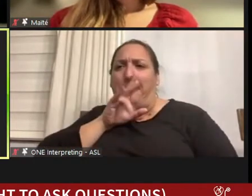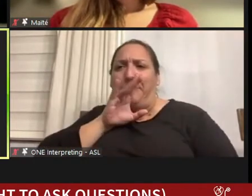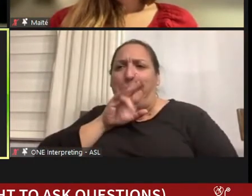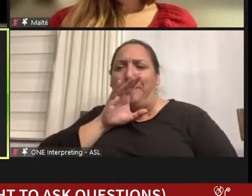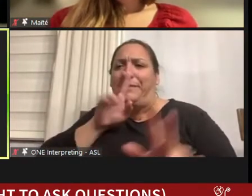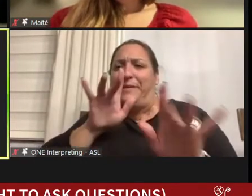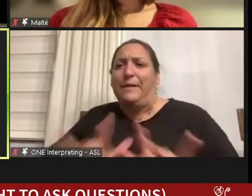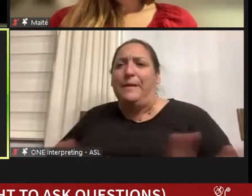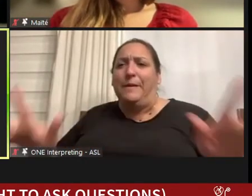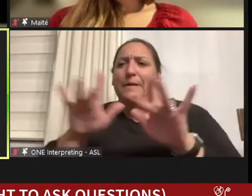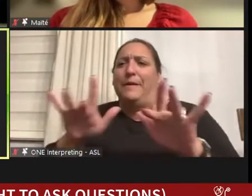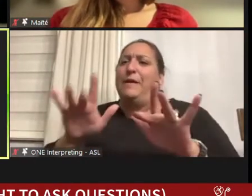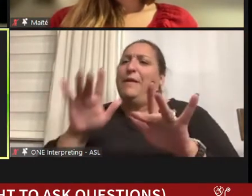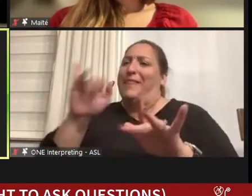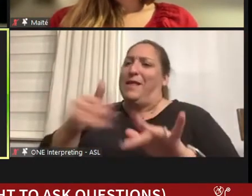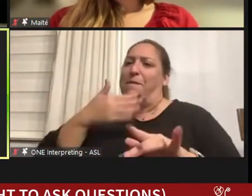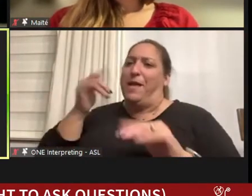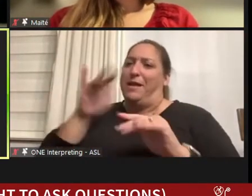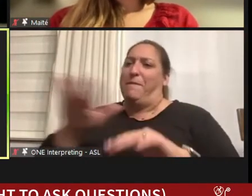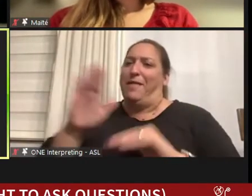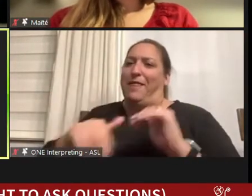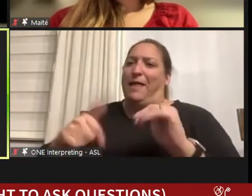speller than I am, it is still in there. It just can be really embarrassing. Why just